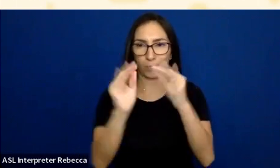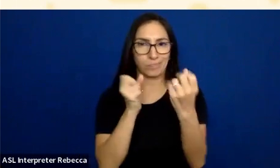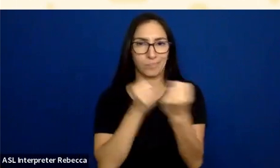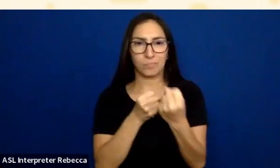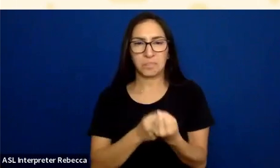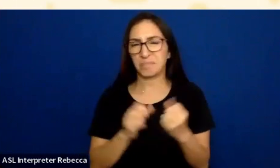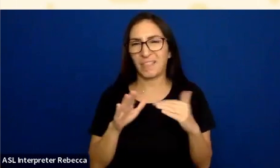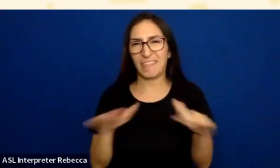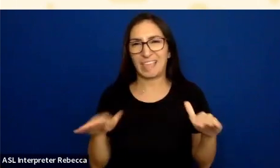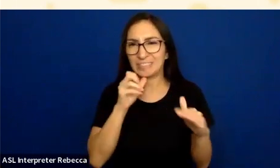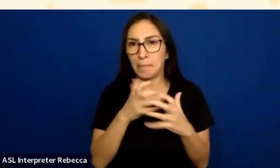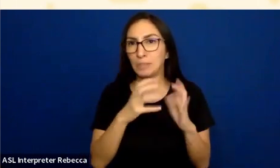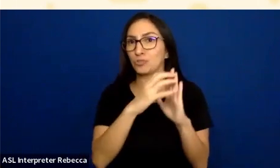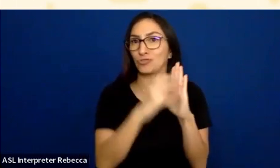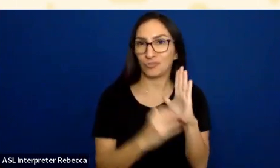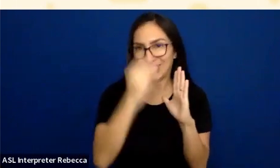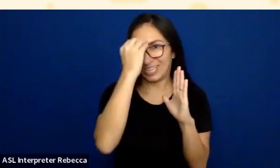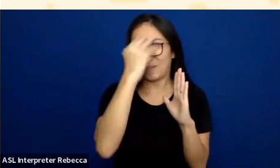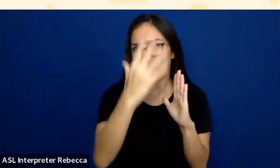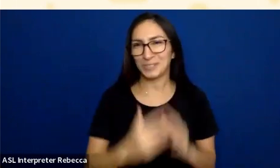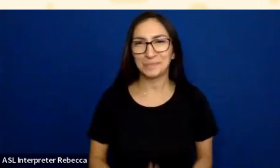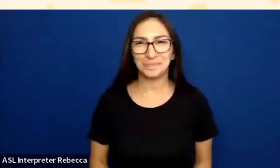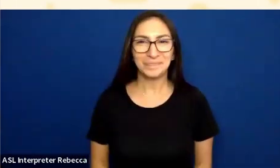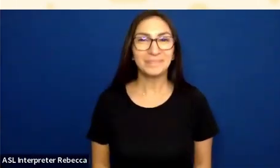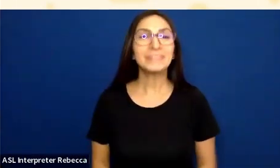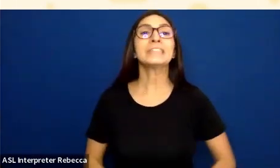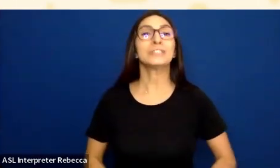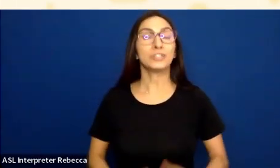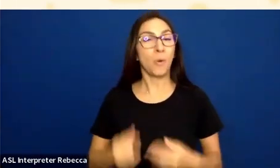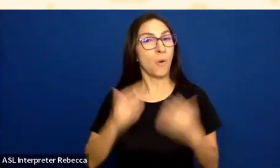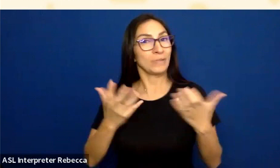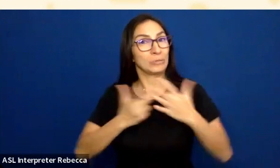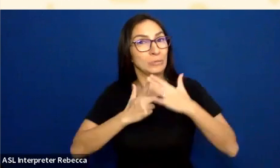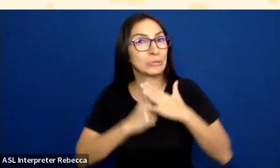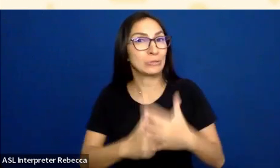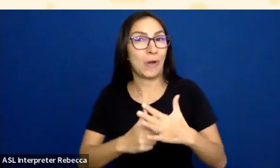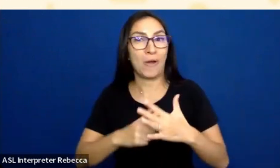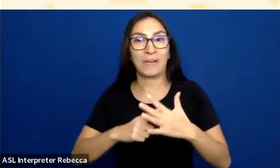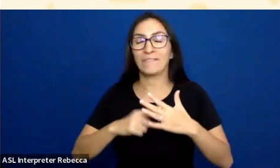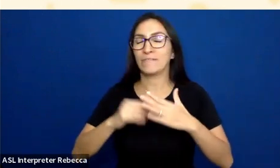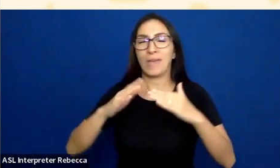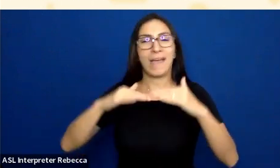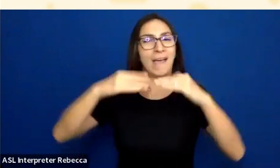I just want to start by saying, at a very high level, we are going to talk about, primarily, two principles.